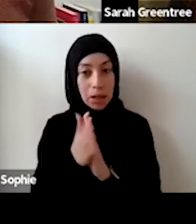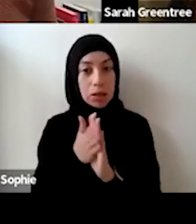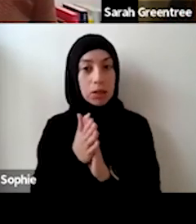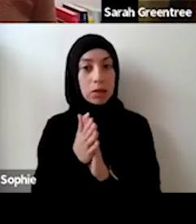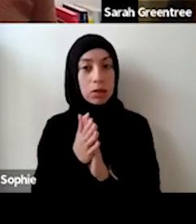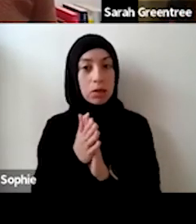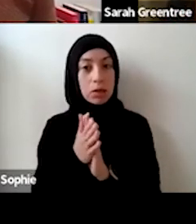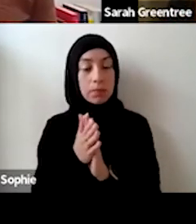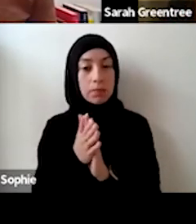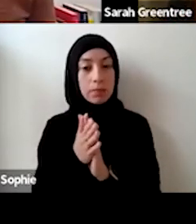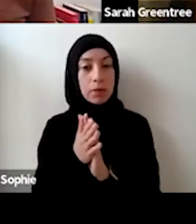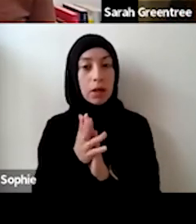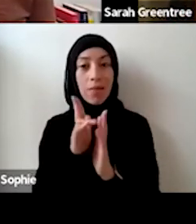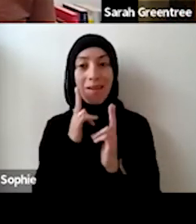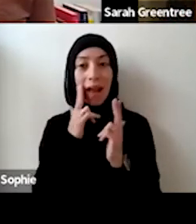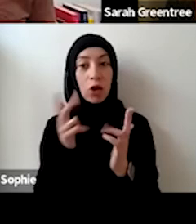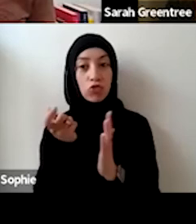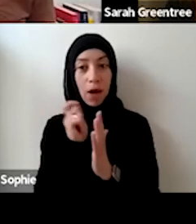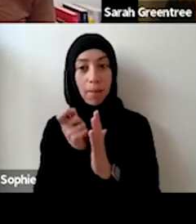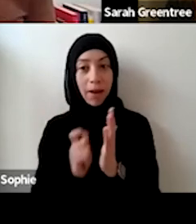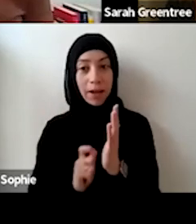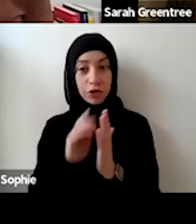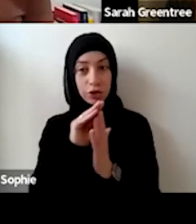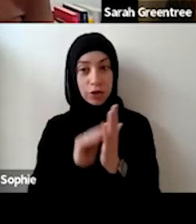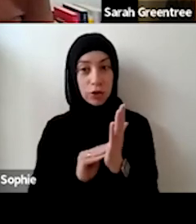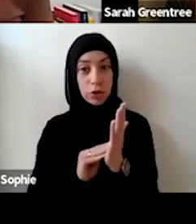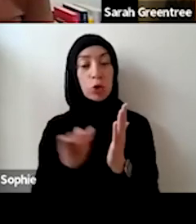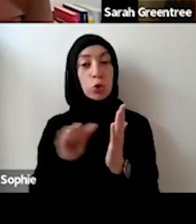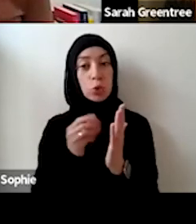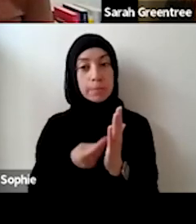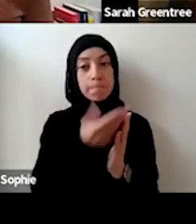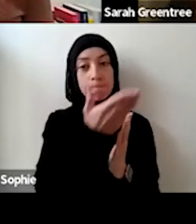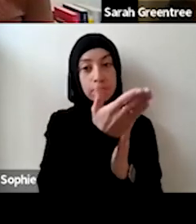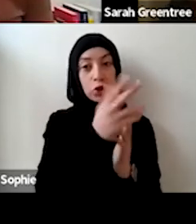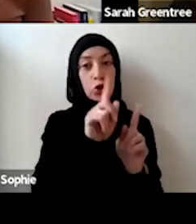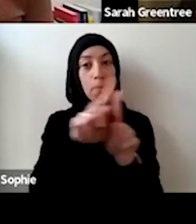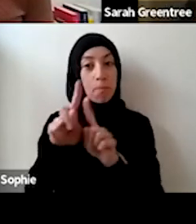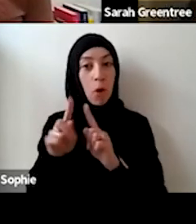the dance world, and your application, you want to have it read Then I think the natural, the natural application, should go to multi arts, whereas I think,